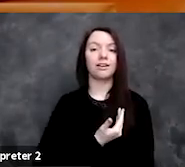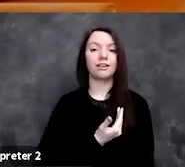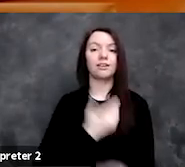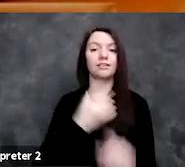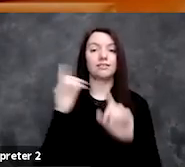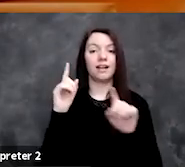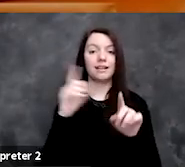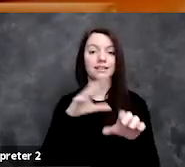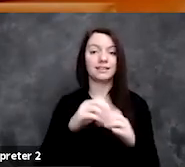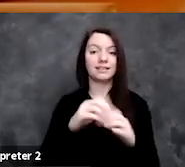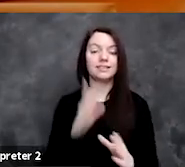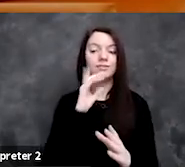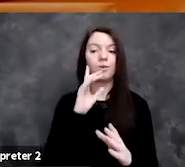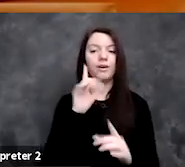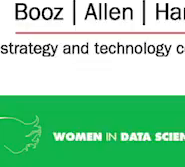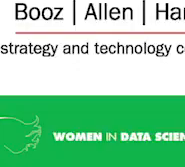for asking such thoughtful questions.